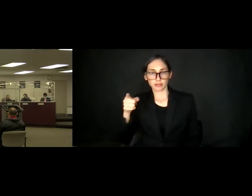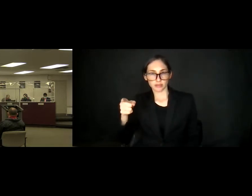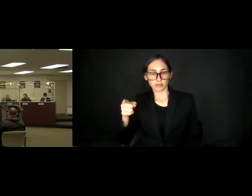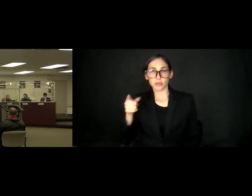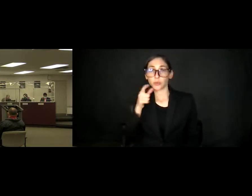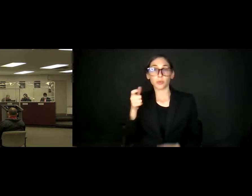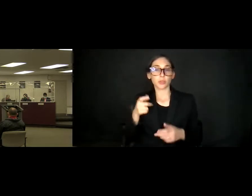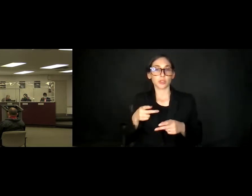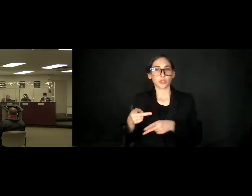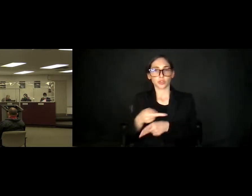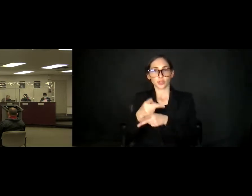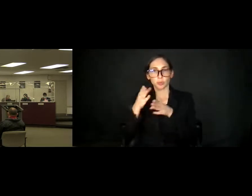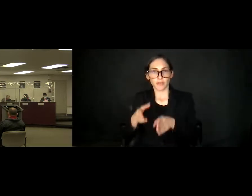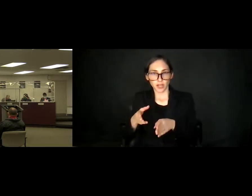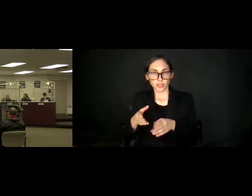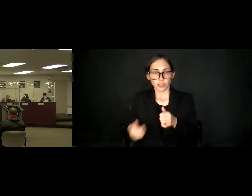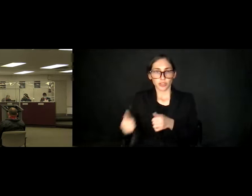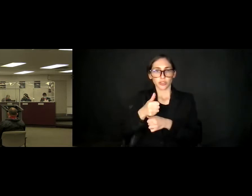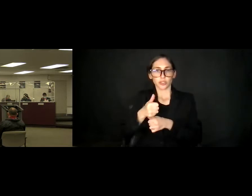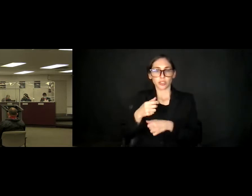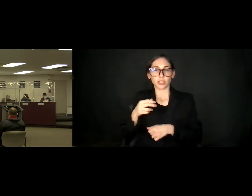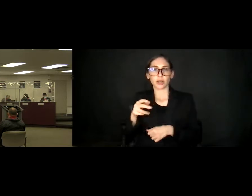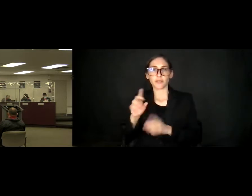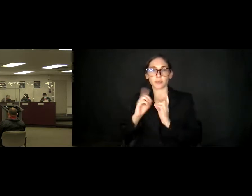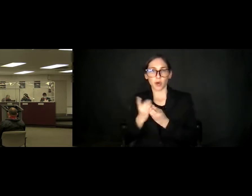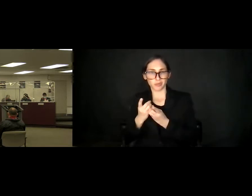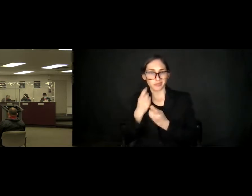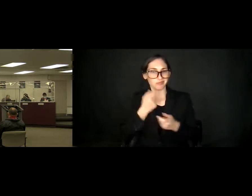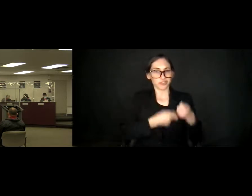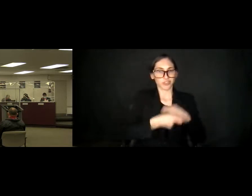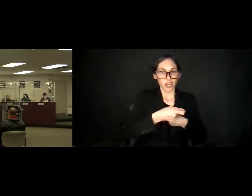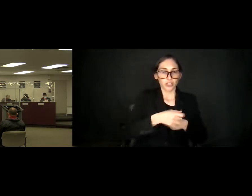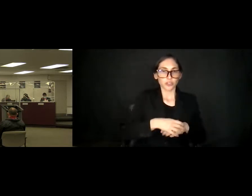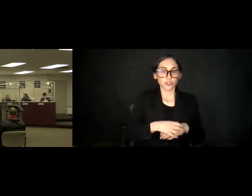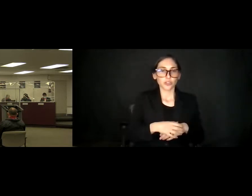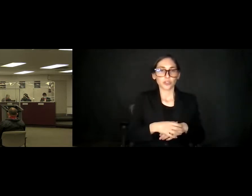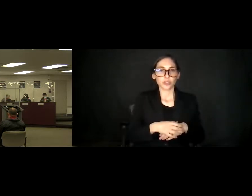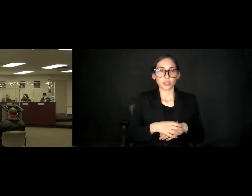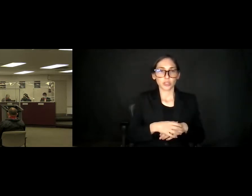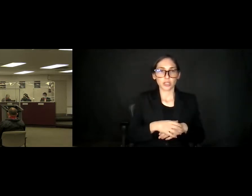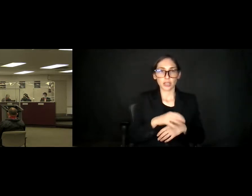of the department uh, is changed. Uh, Adan Onofre, unfortunately, passed away